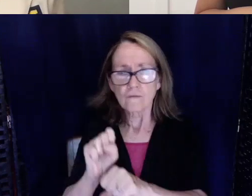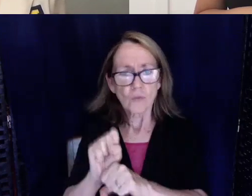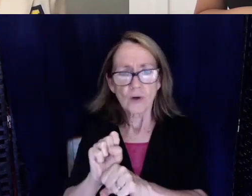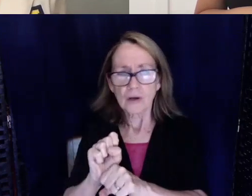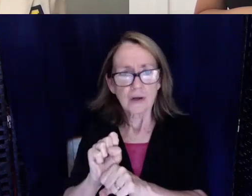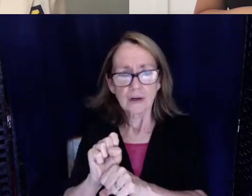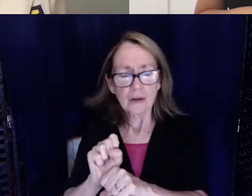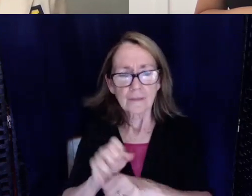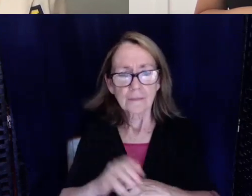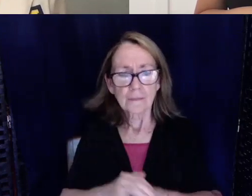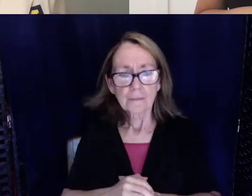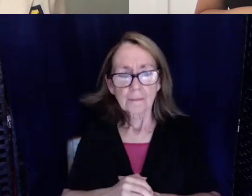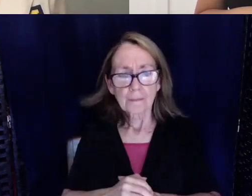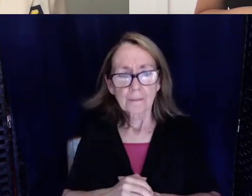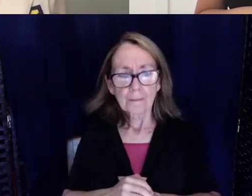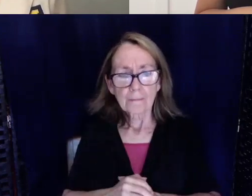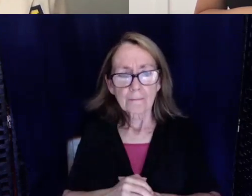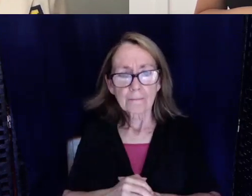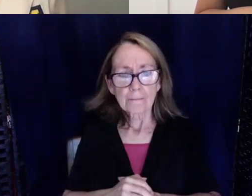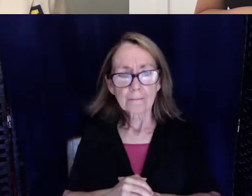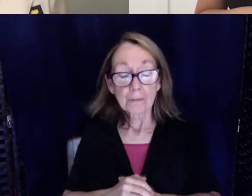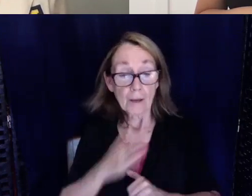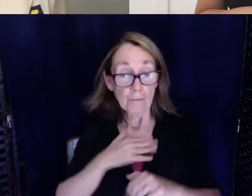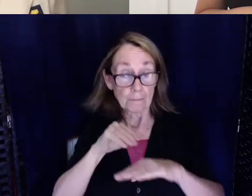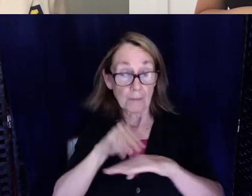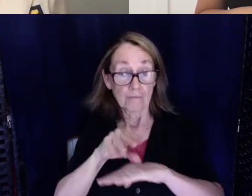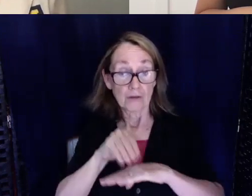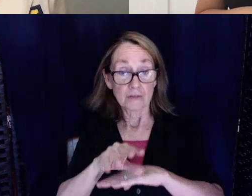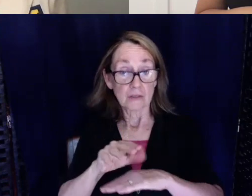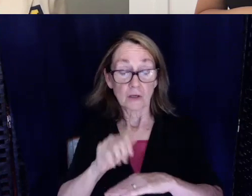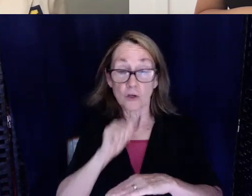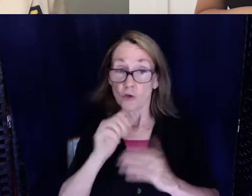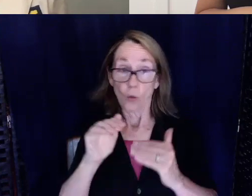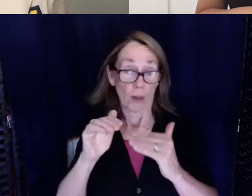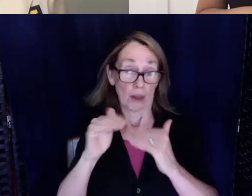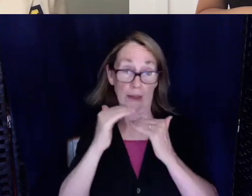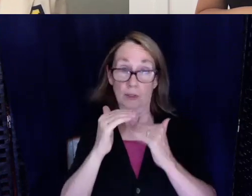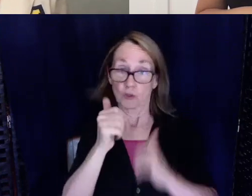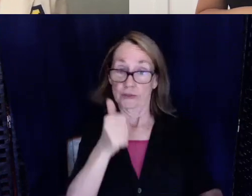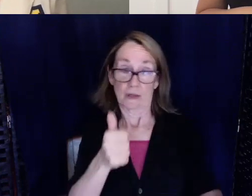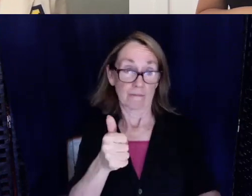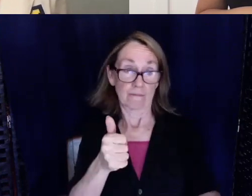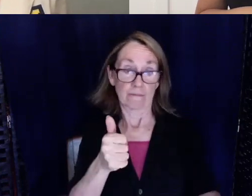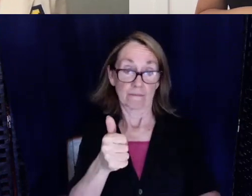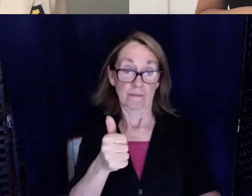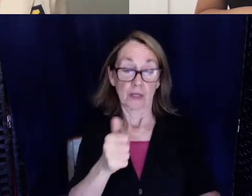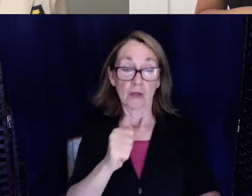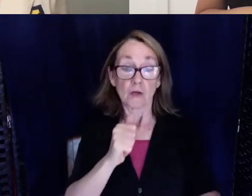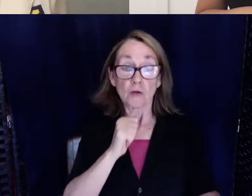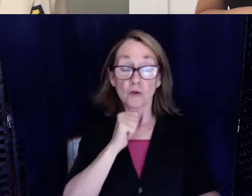So my advice is to not limit yourself. Don't just go into